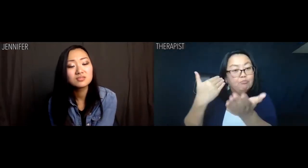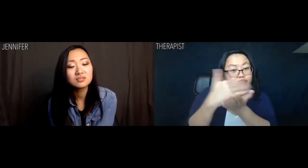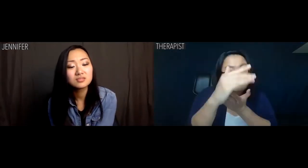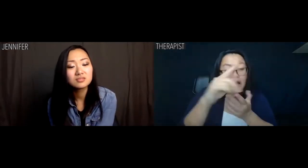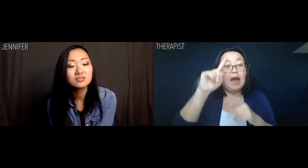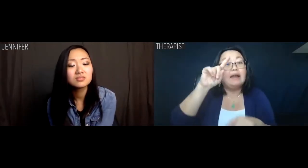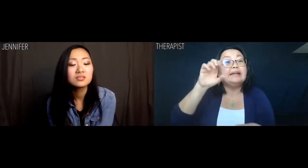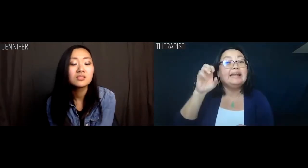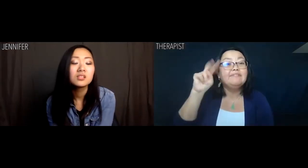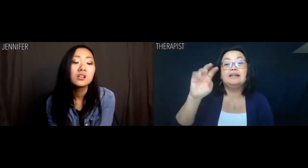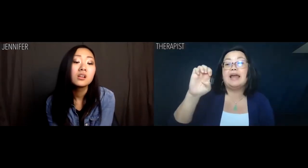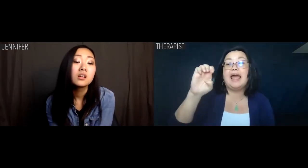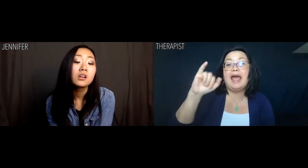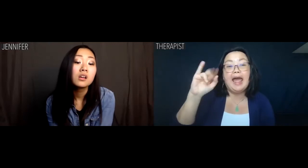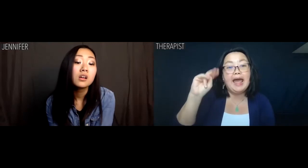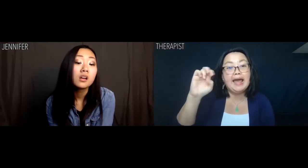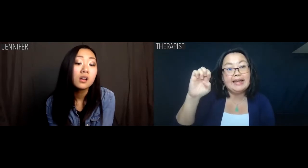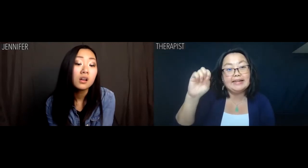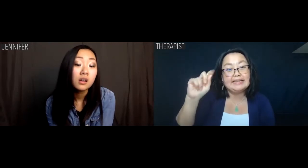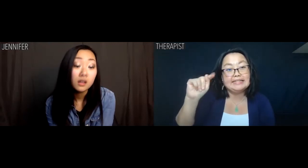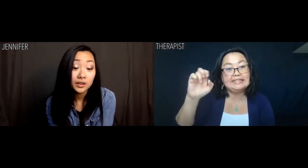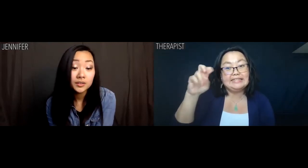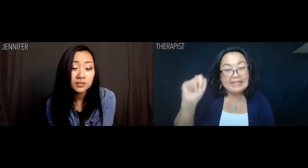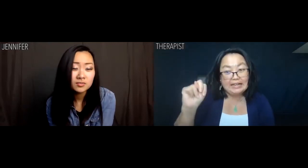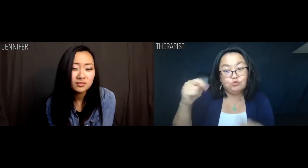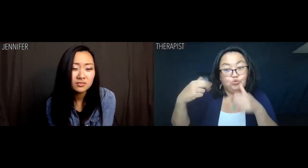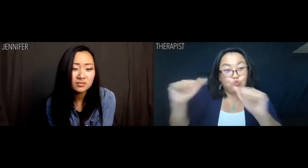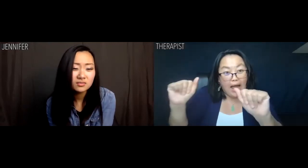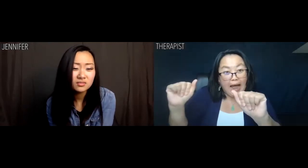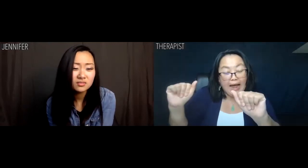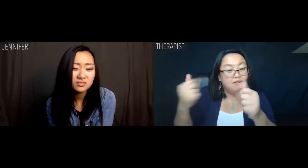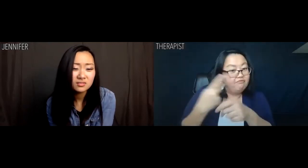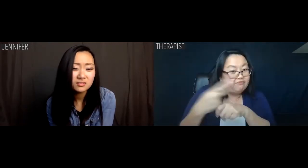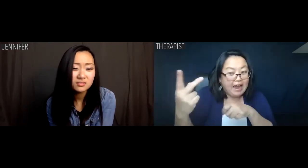Not even Einstein could do that.